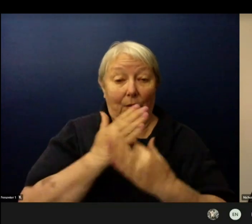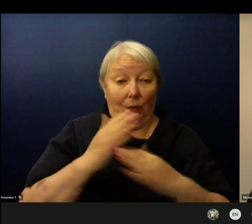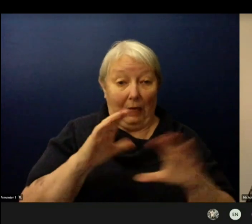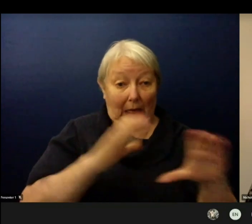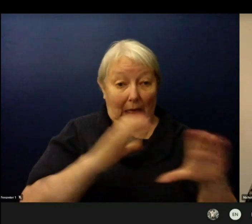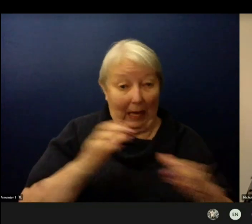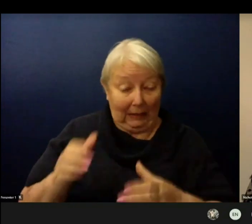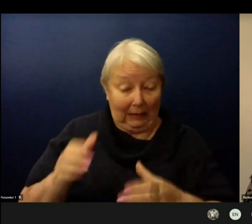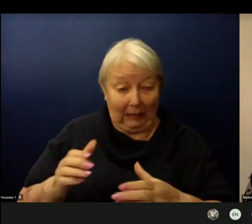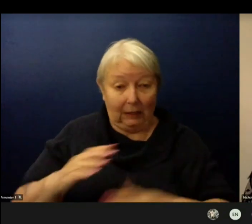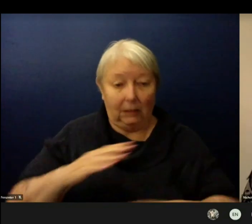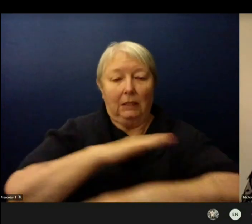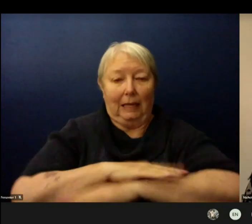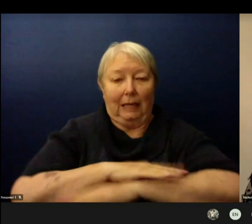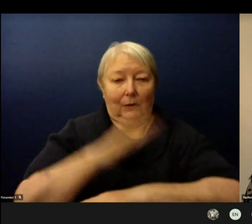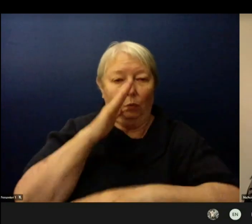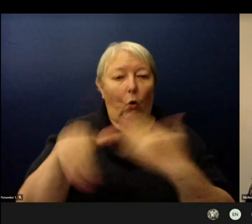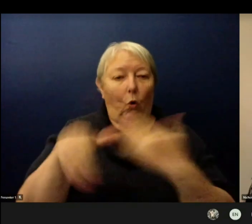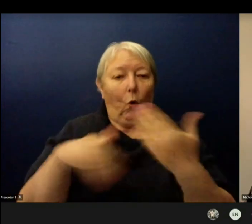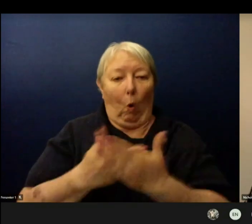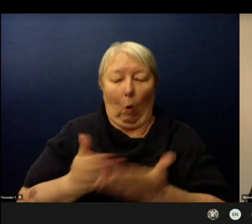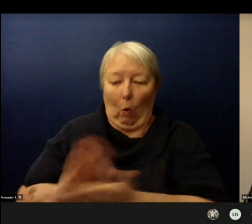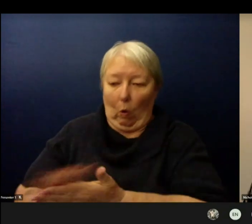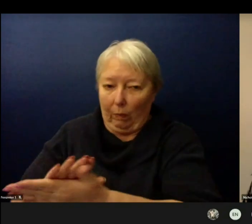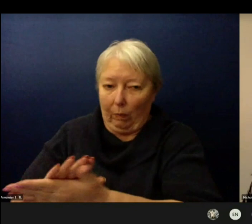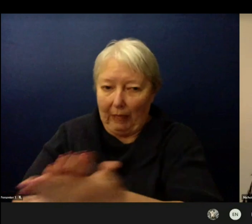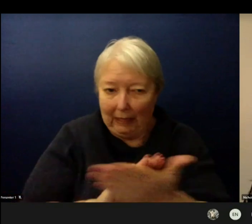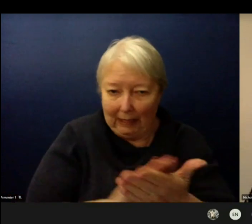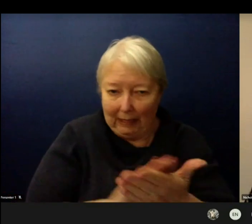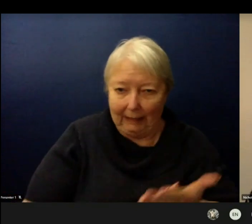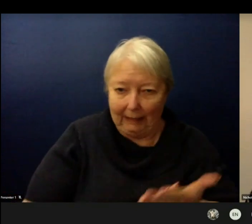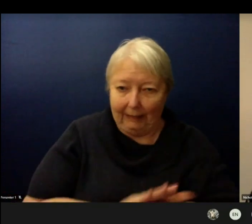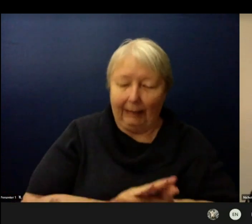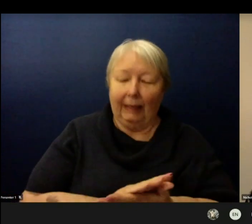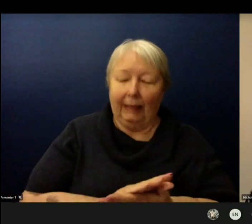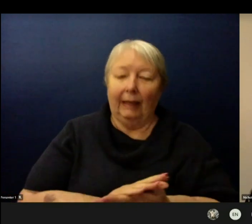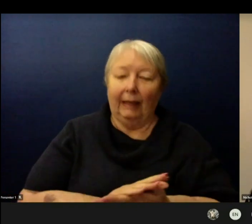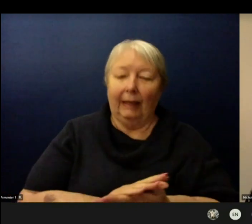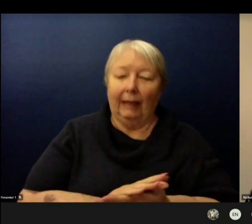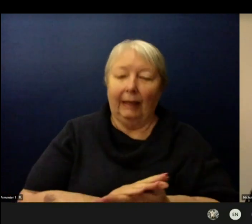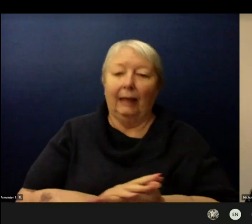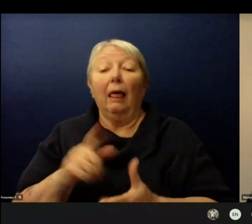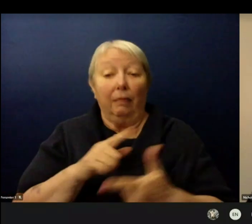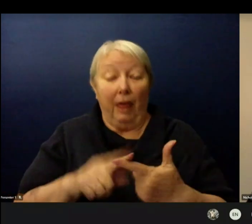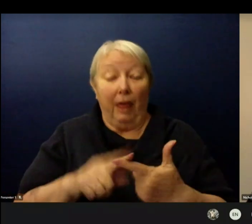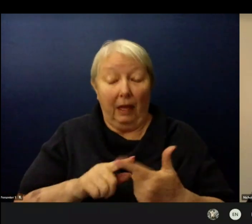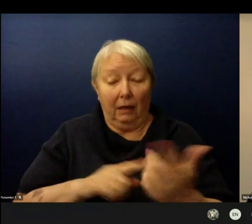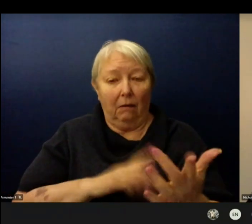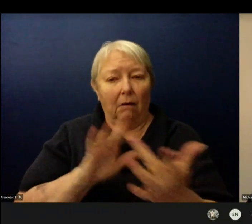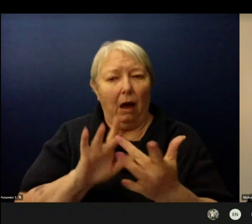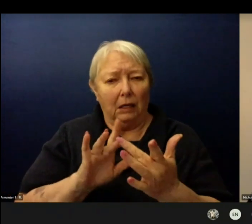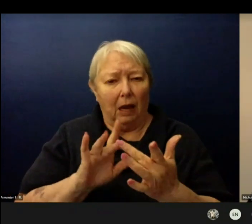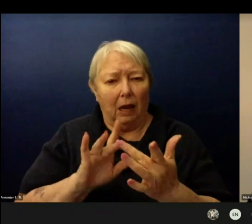Another question that you might ask has to do with contact tracing. And what I want to assure you that the process